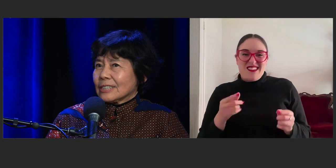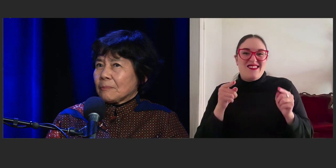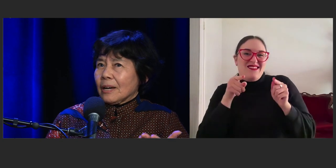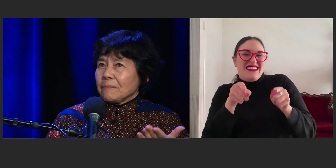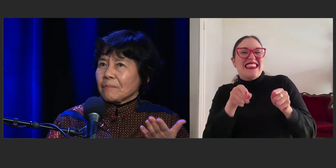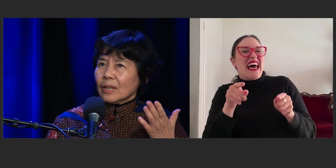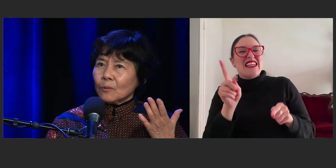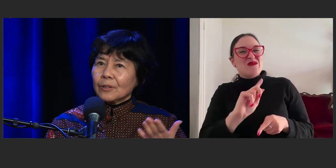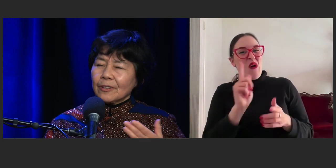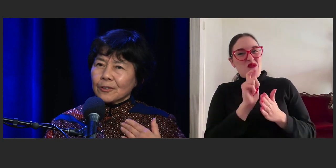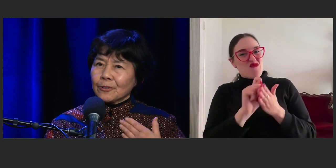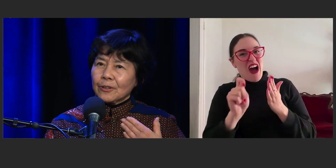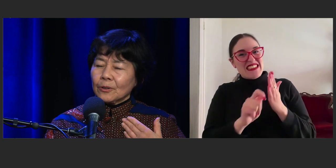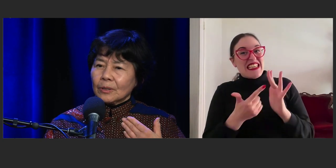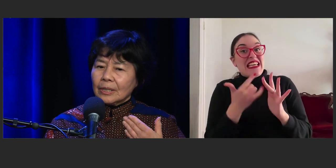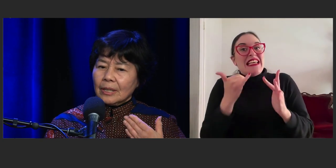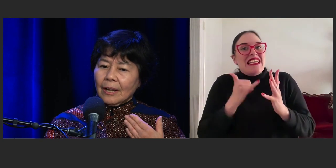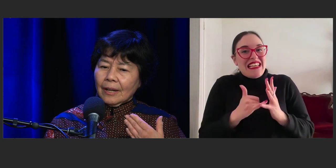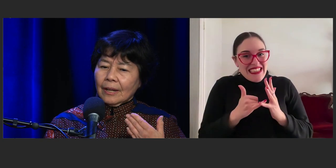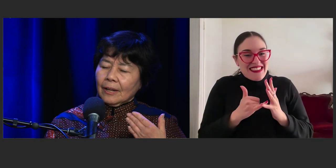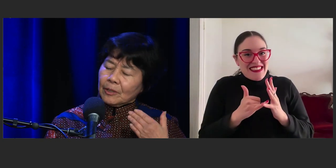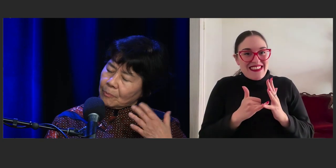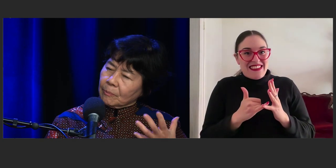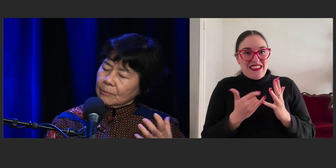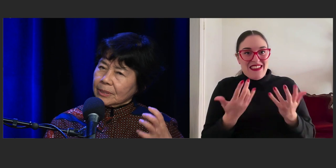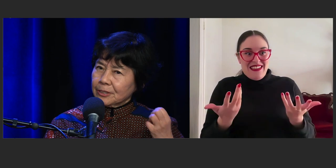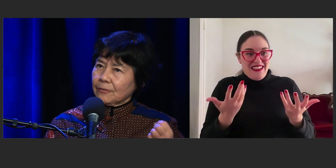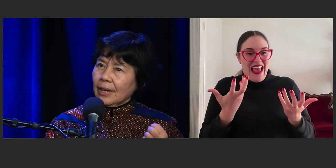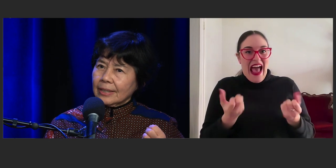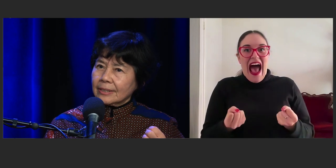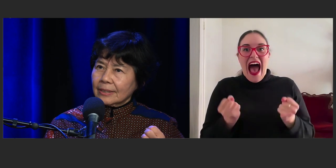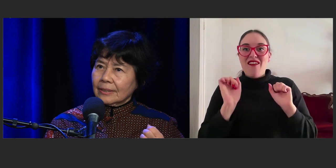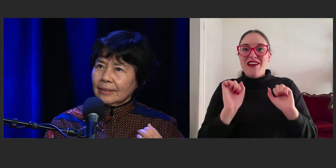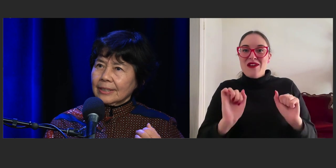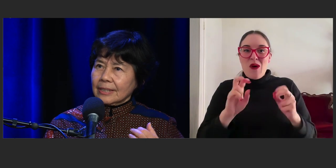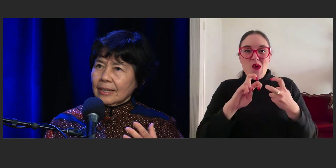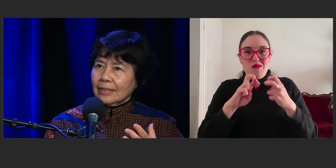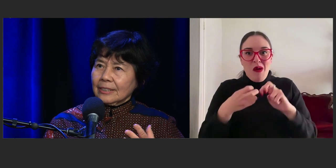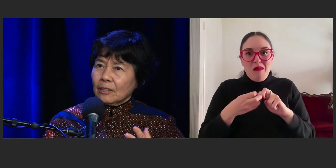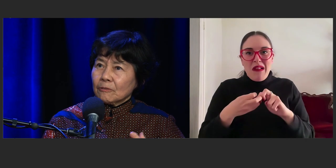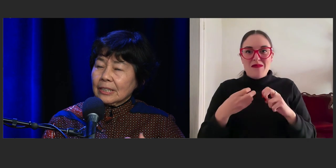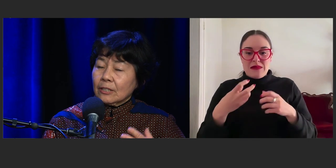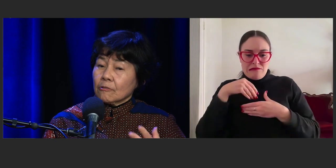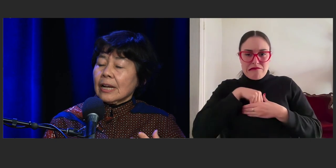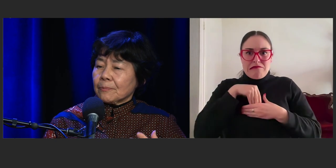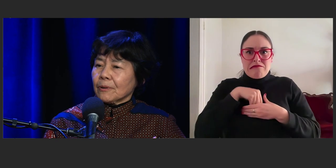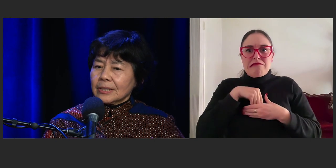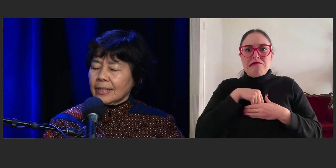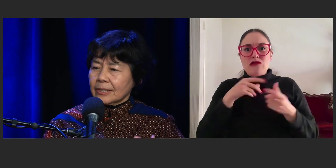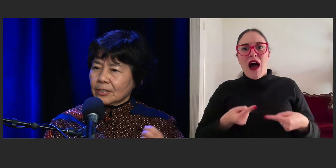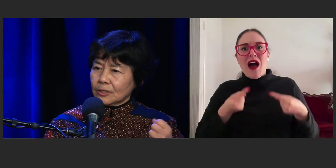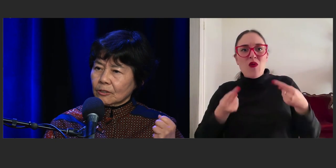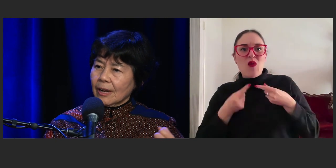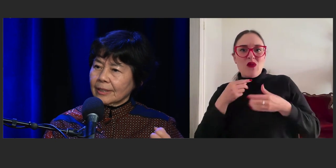It's about working through the problems that you've had, I would say in really great process to try